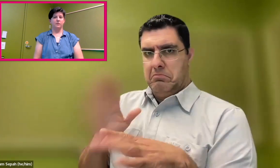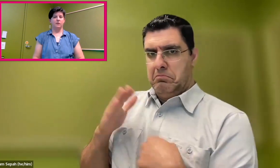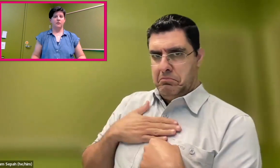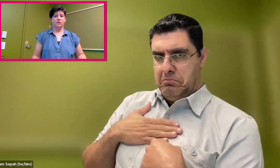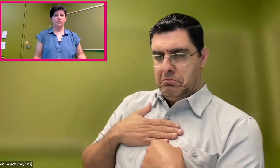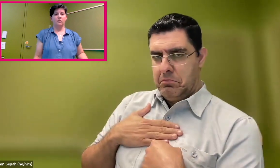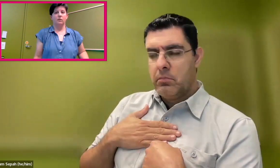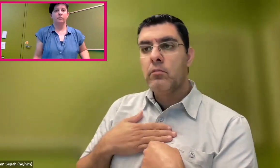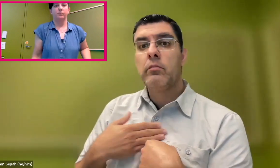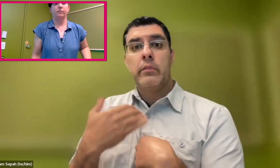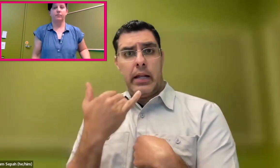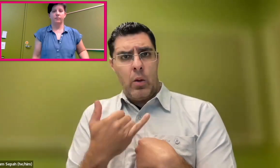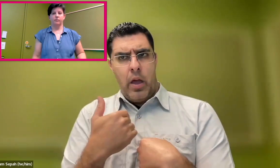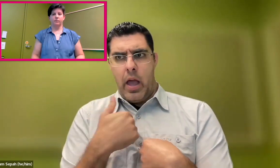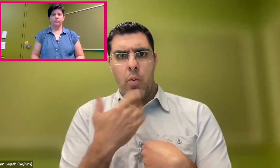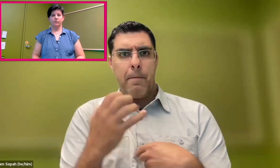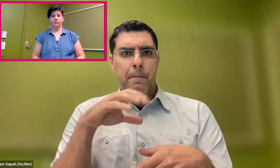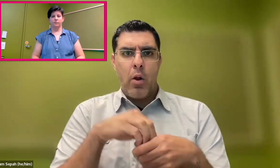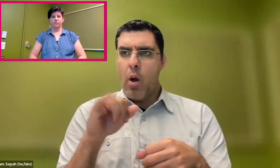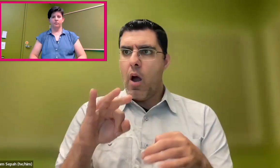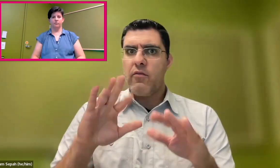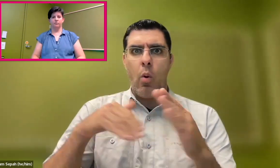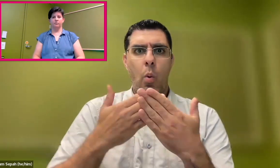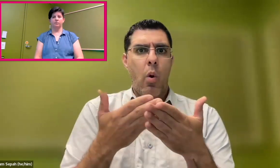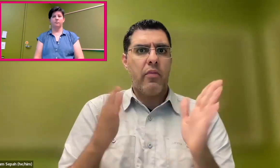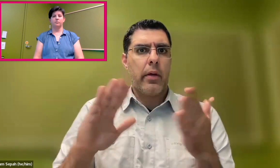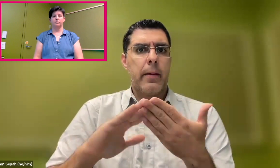with privacy and access.